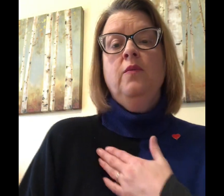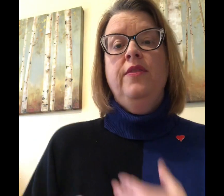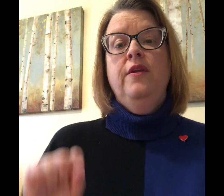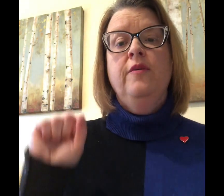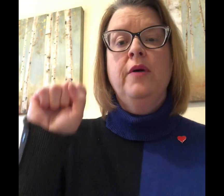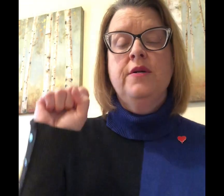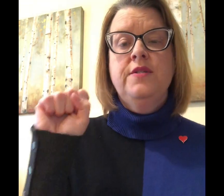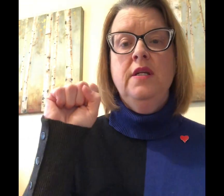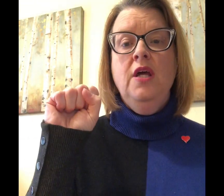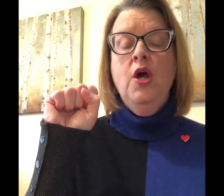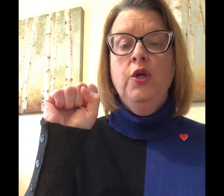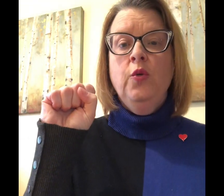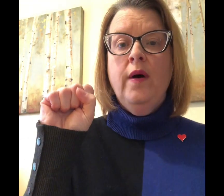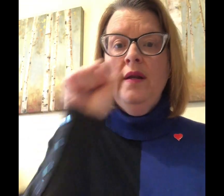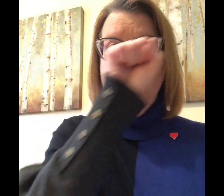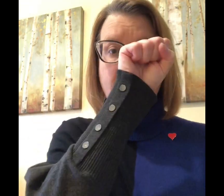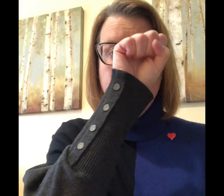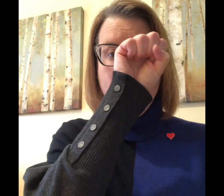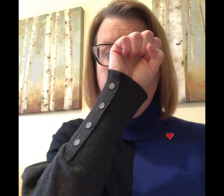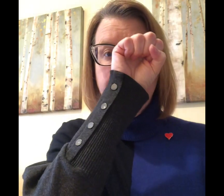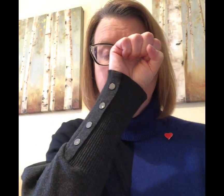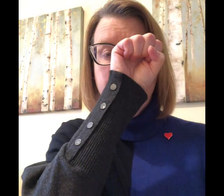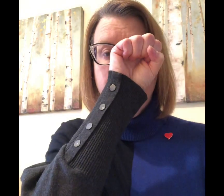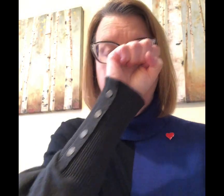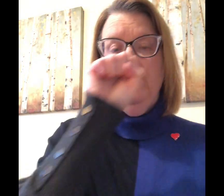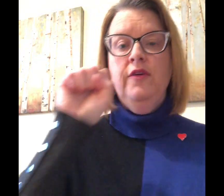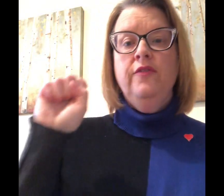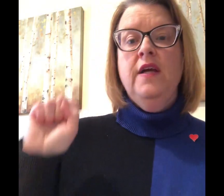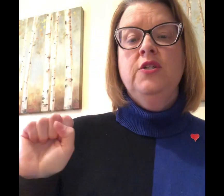another person you want to not put the letter in front of your face you